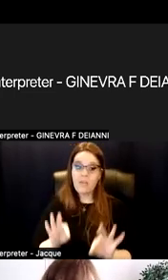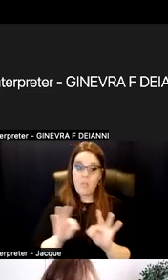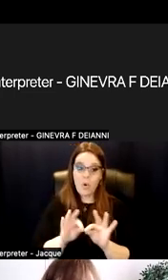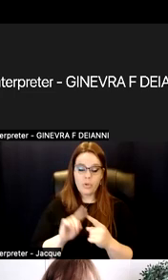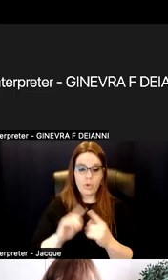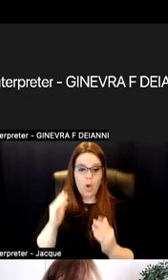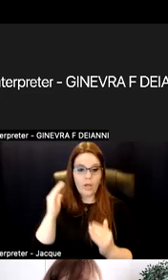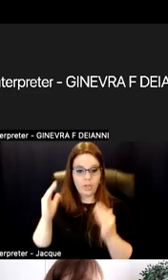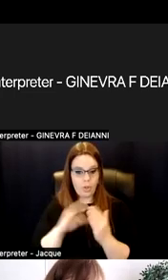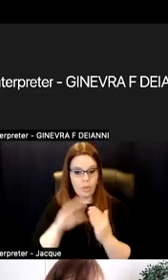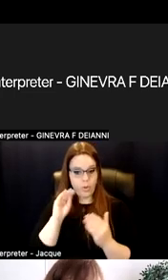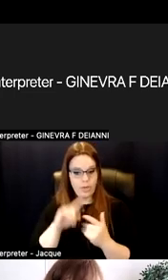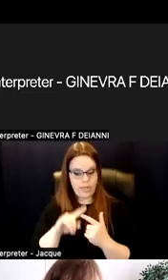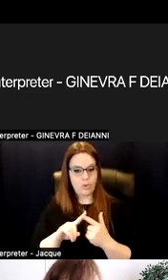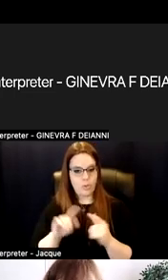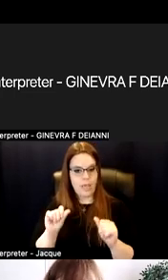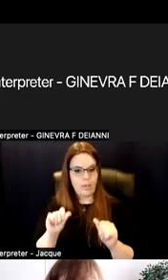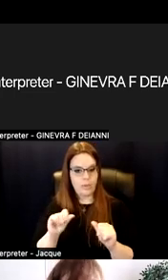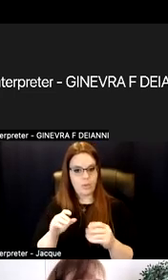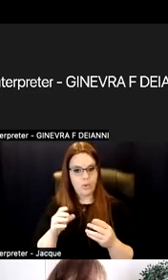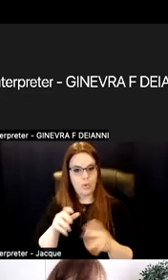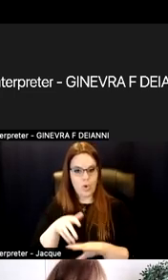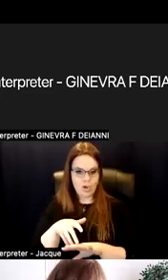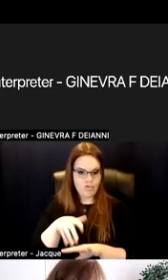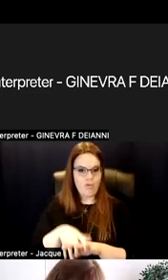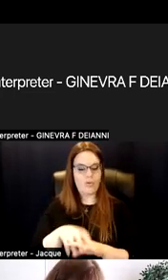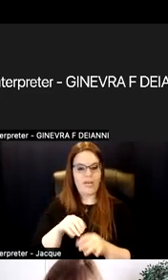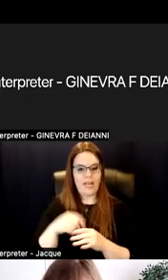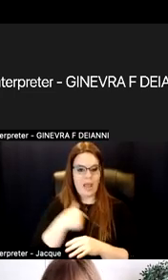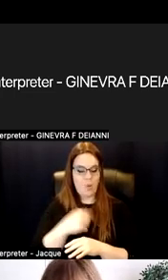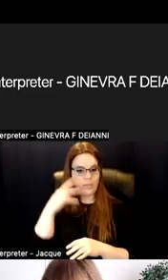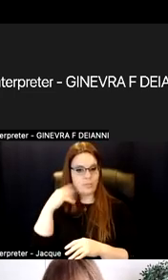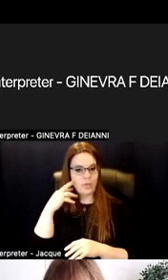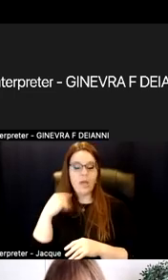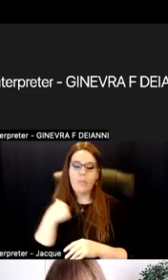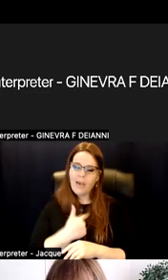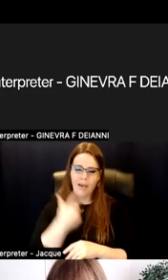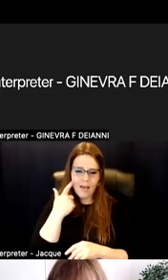And our experiences, because we definitely learn from our years of experiences.